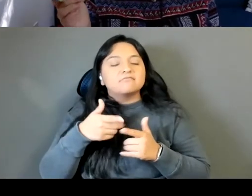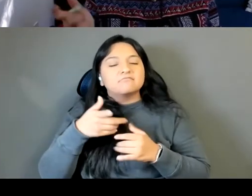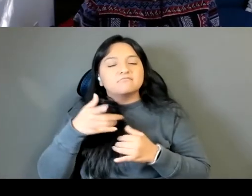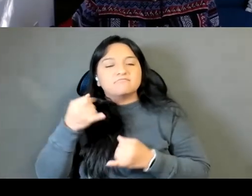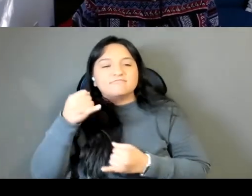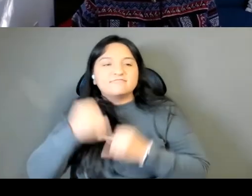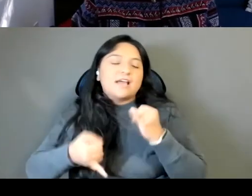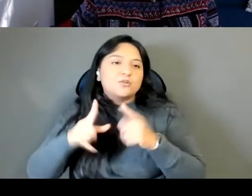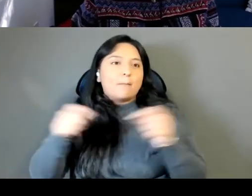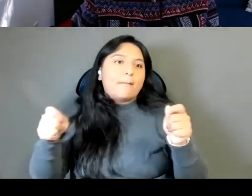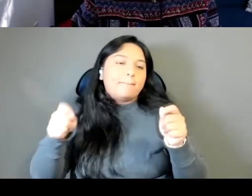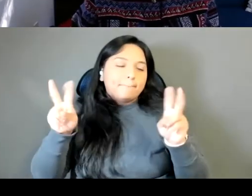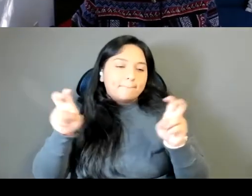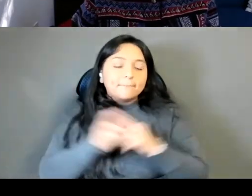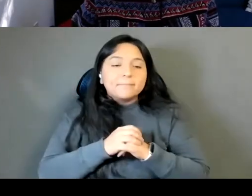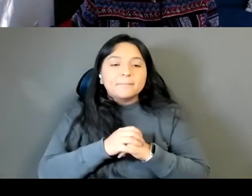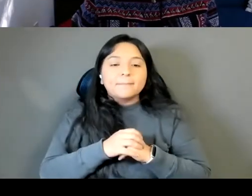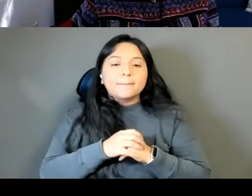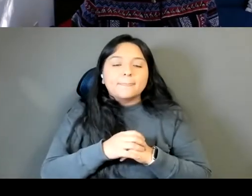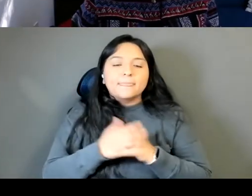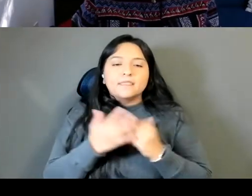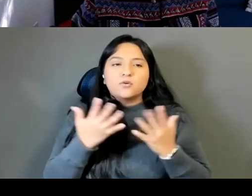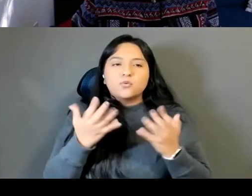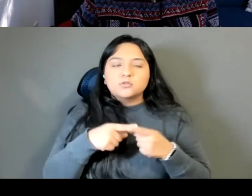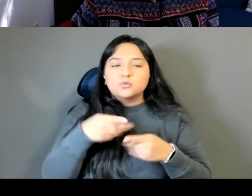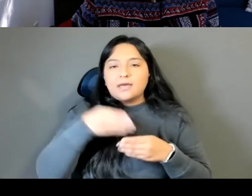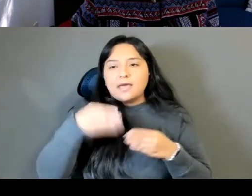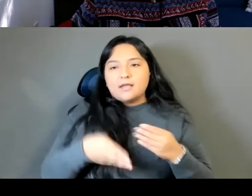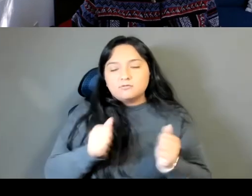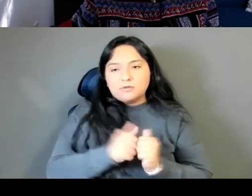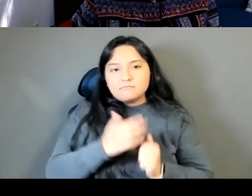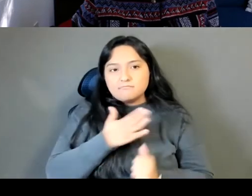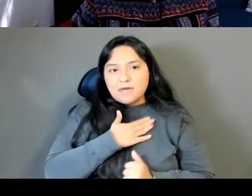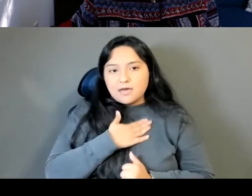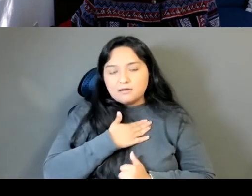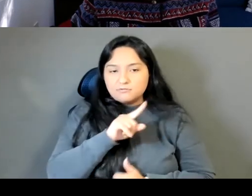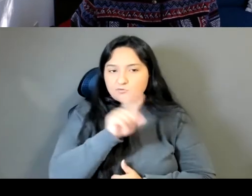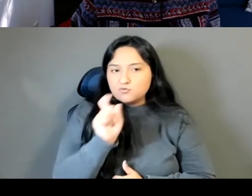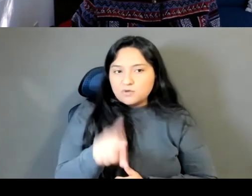Um, so I wanted to kind of end with my questions at least I wanted to end with a question about